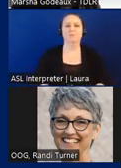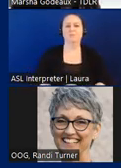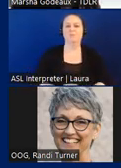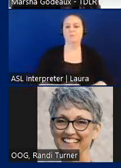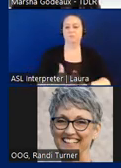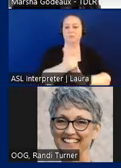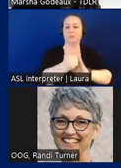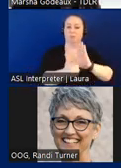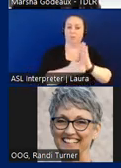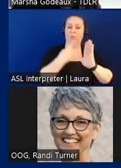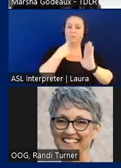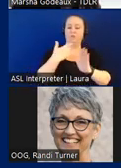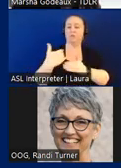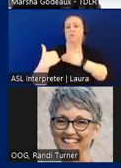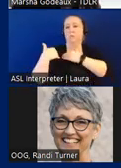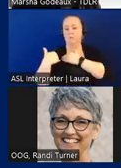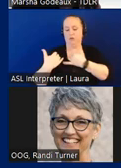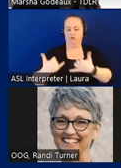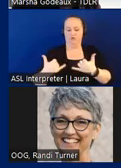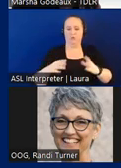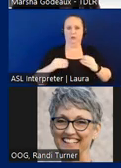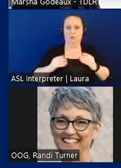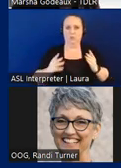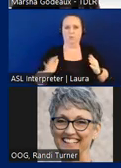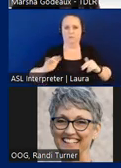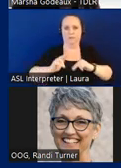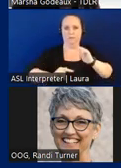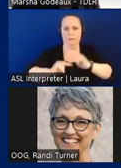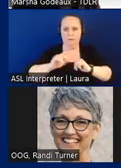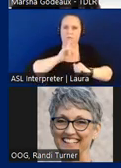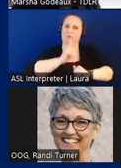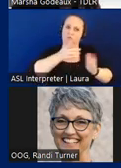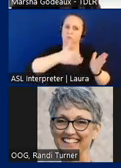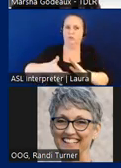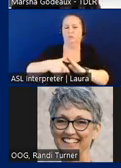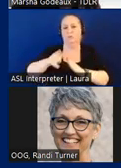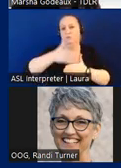of the current facility owner to make sure that this plan review is completed. They will review